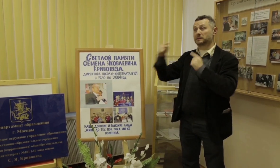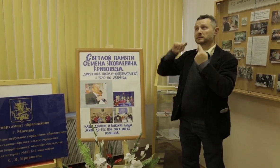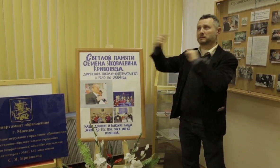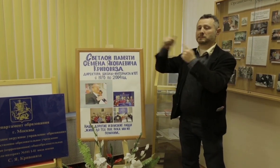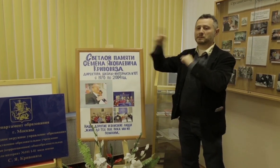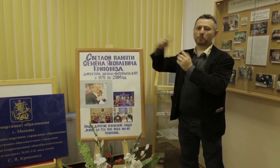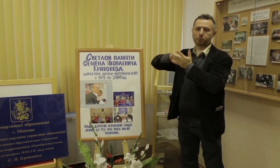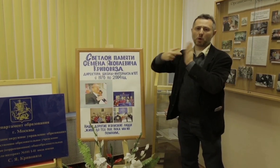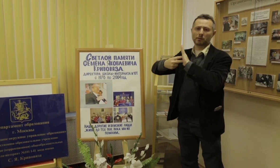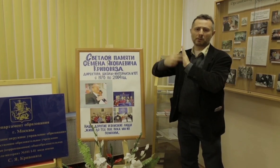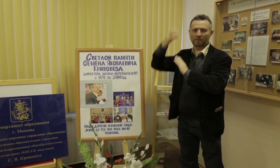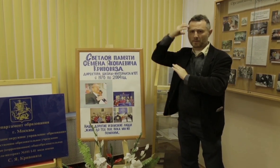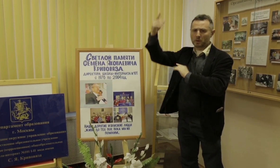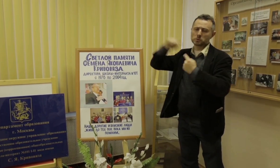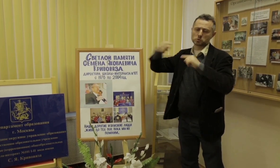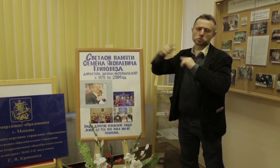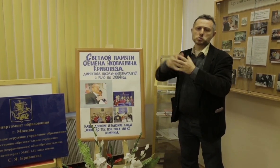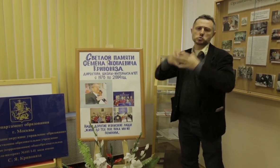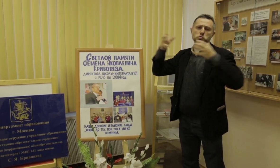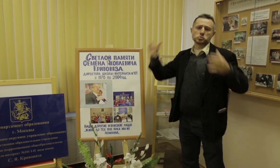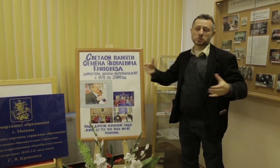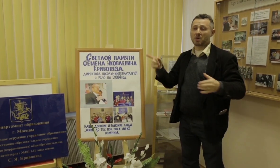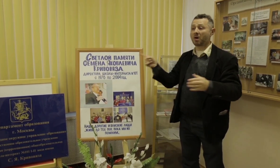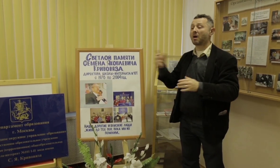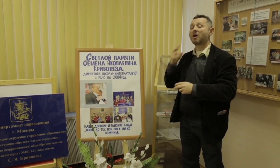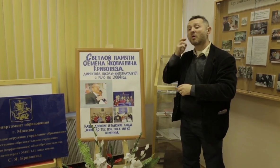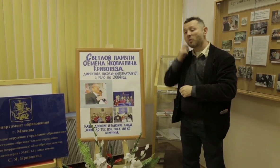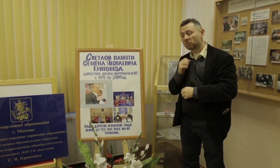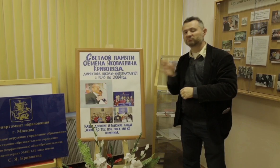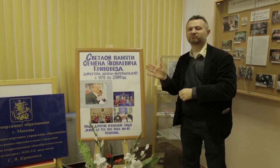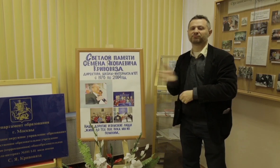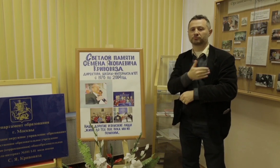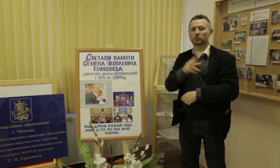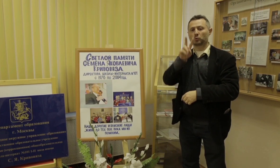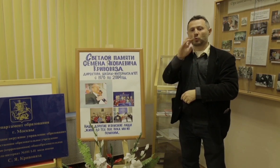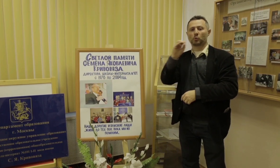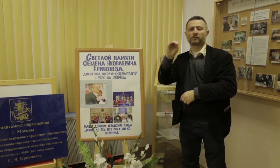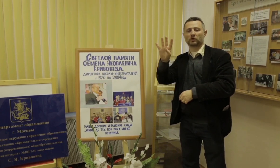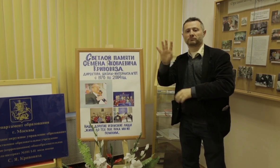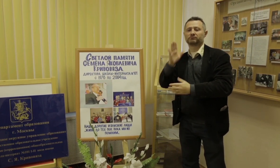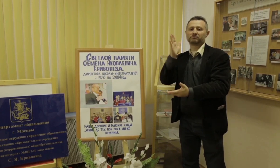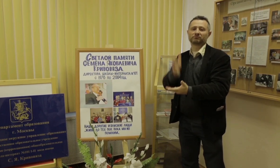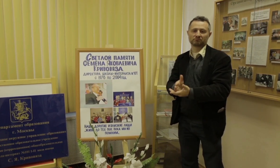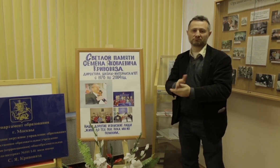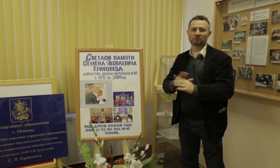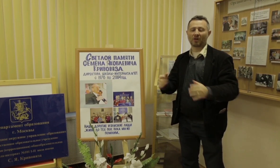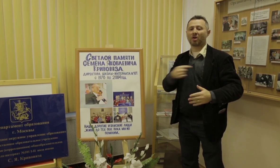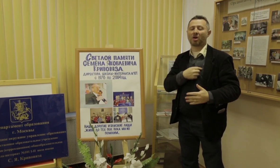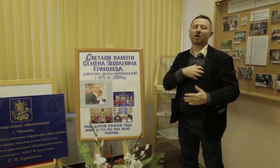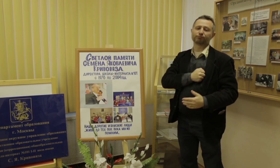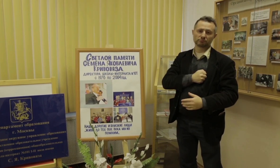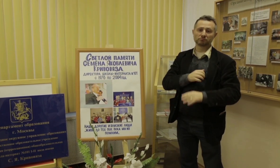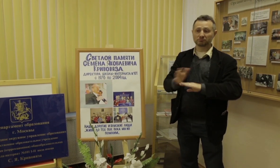support and had a professional image, and without that support, we were struggling. The government then decided to award a grant. I was happy